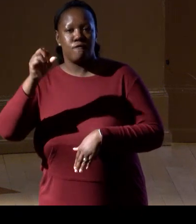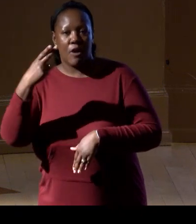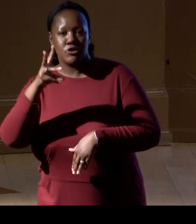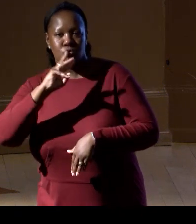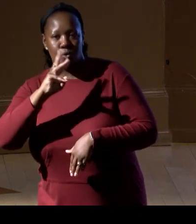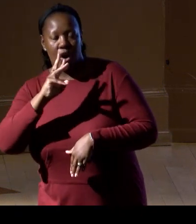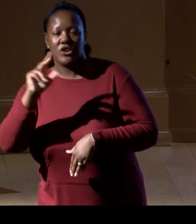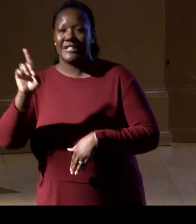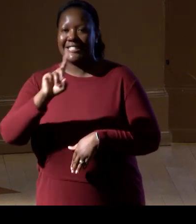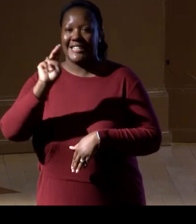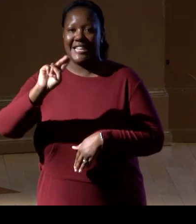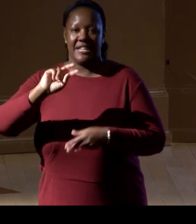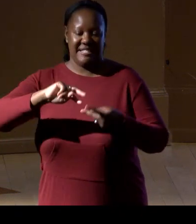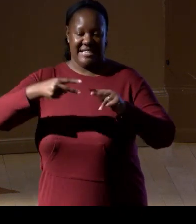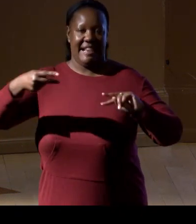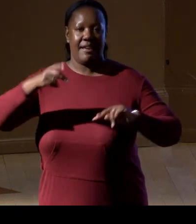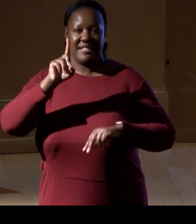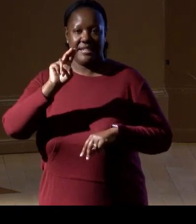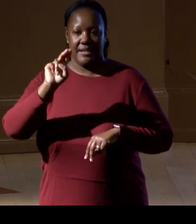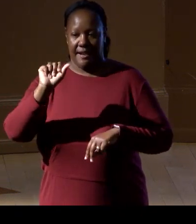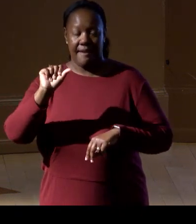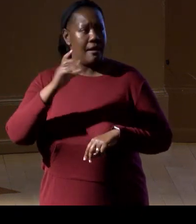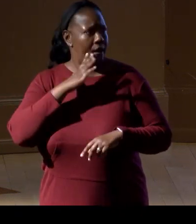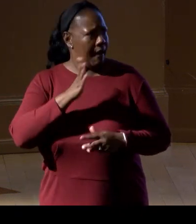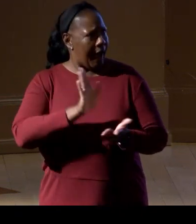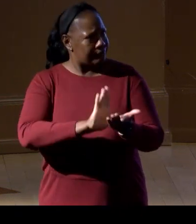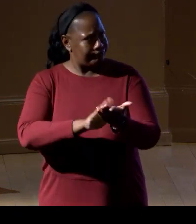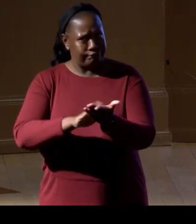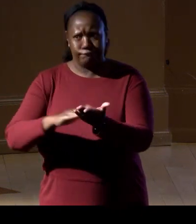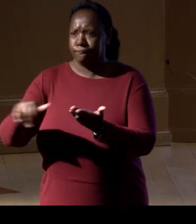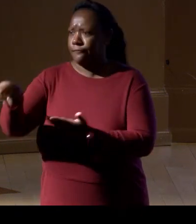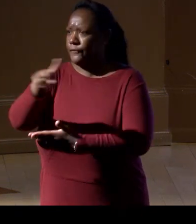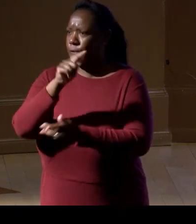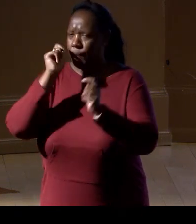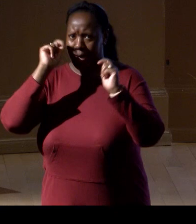pretty early this morning to get down here. Fantastic, and a big kudos. Thank you so, so much.